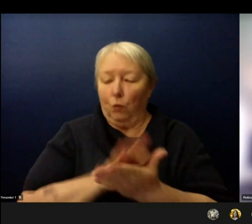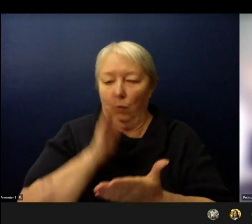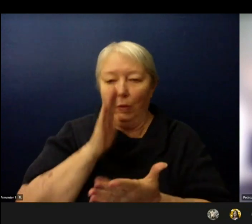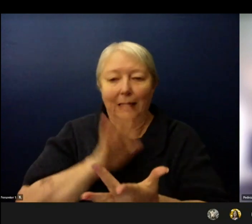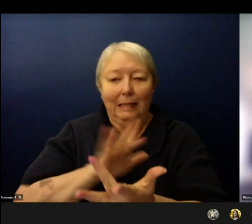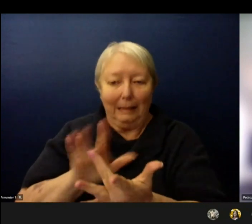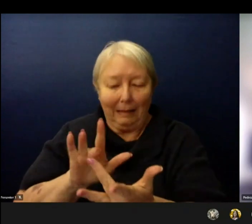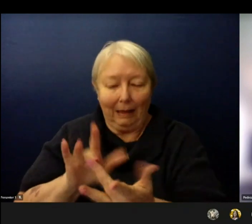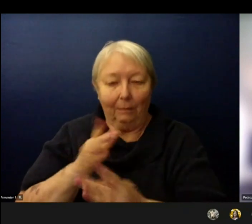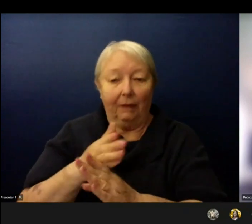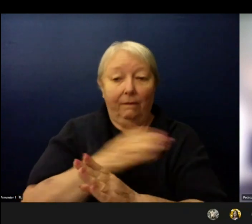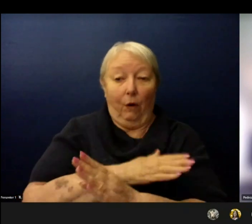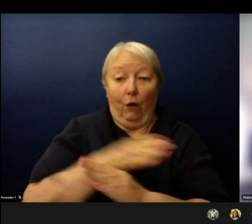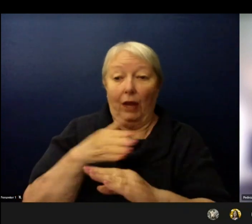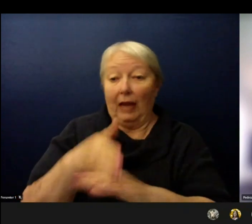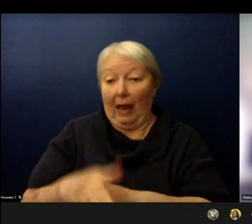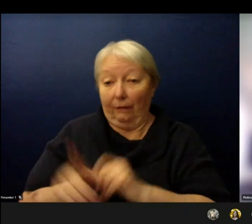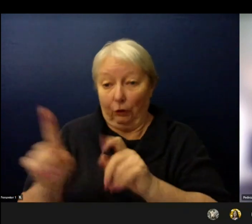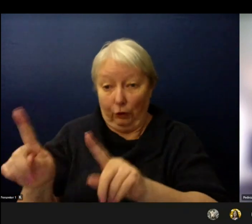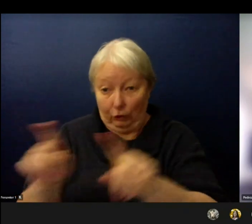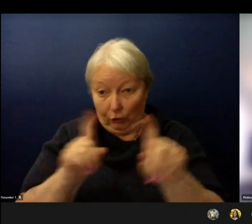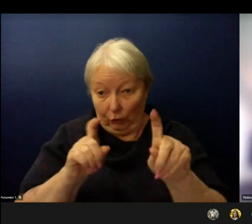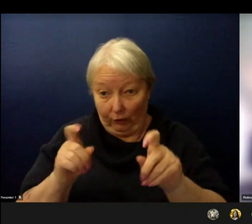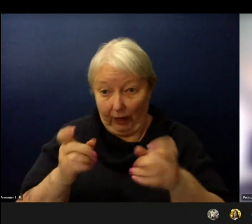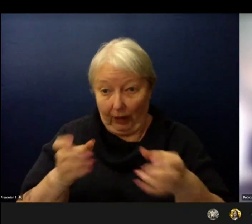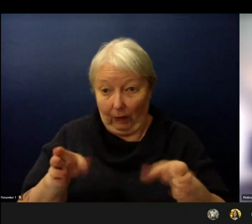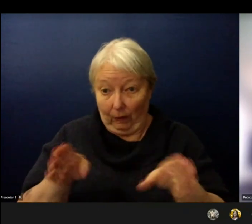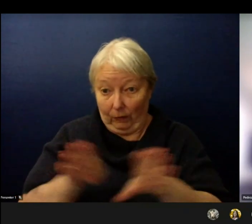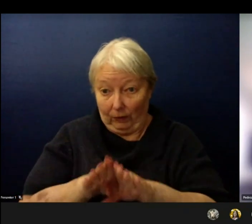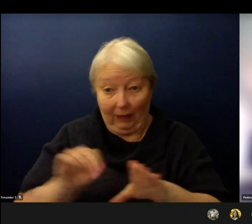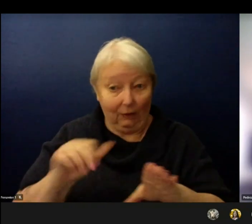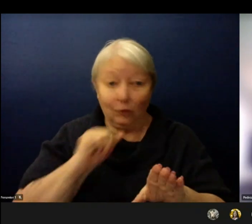Please contact your school if you did not get the survey and need that information.